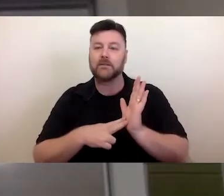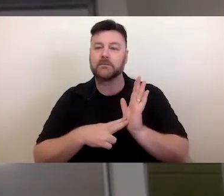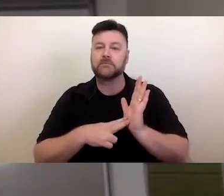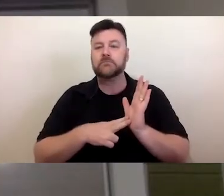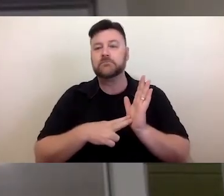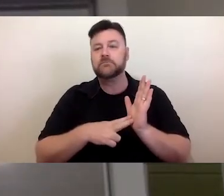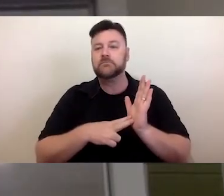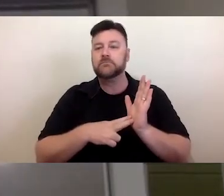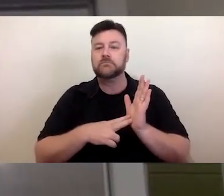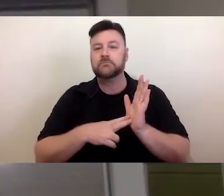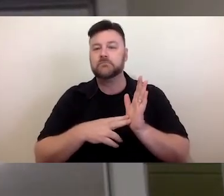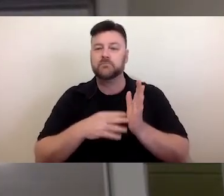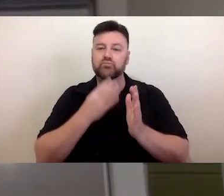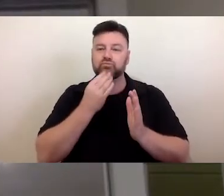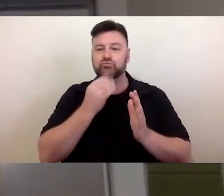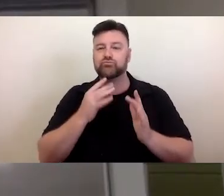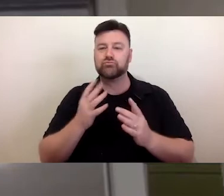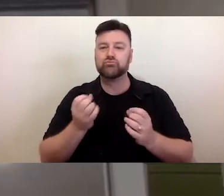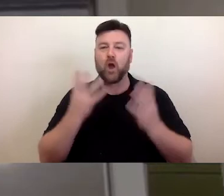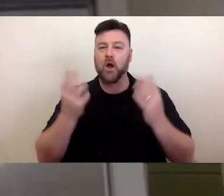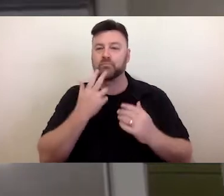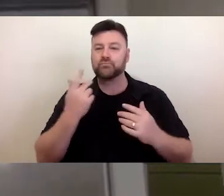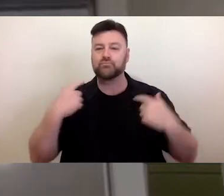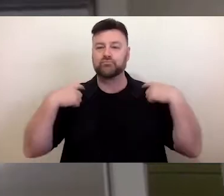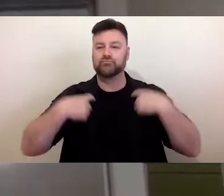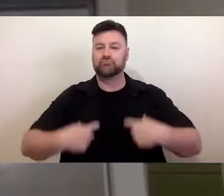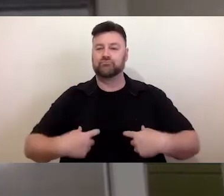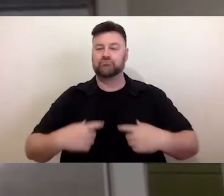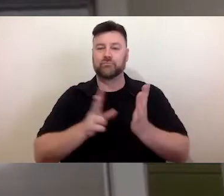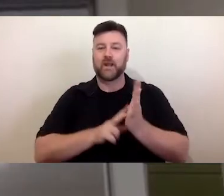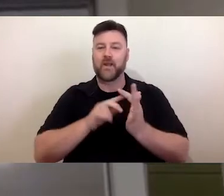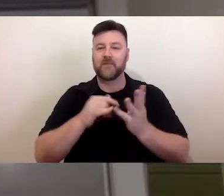vest. 'Cause it's cold in my house...!